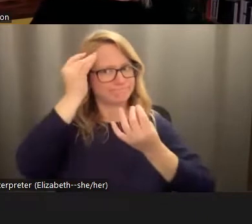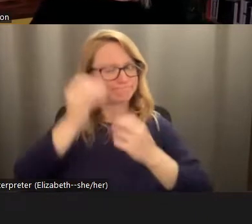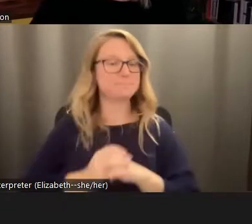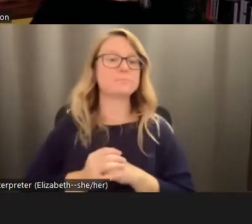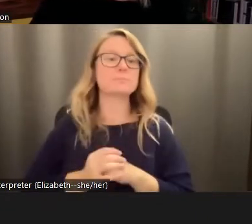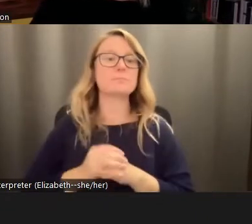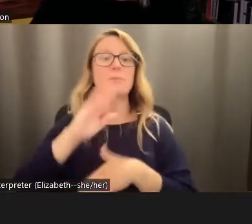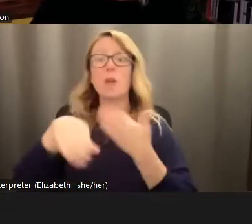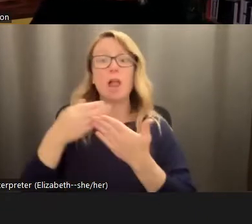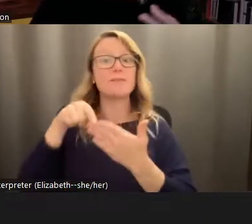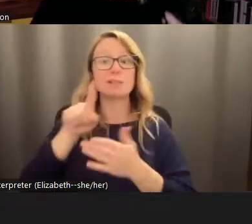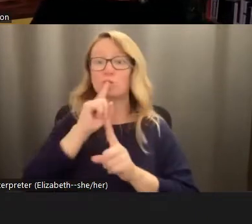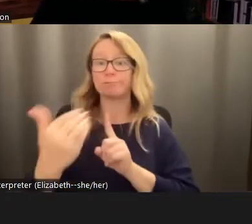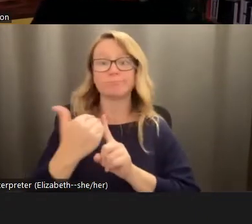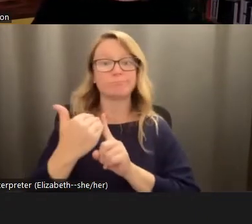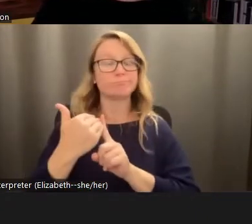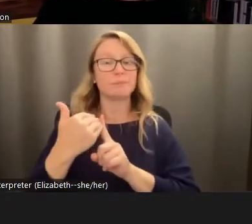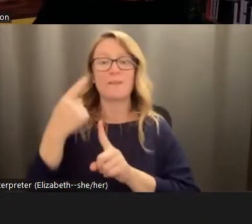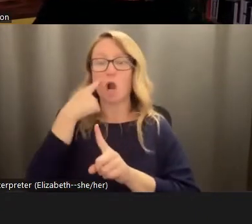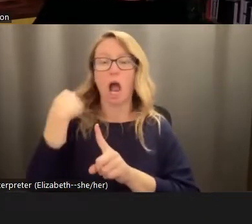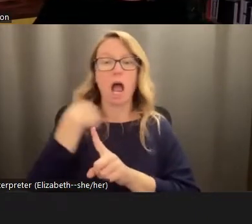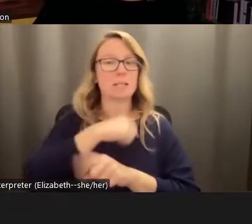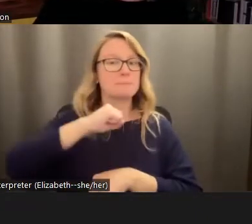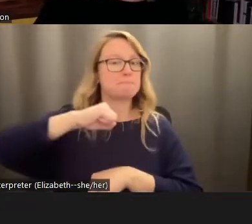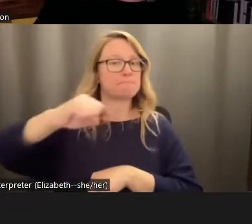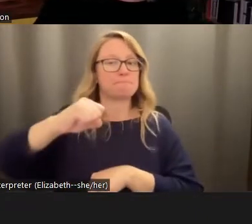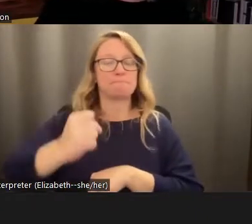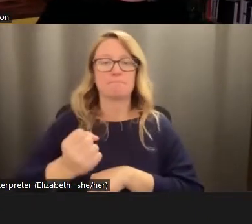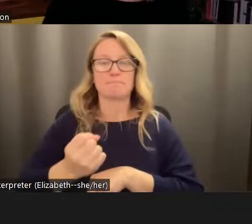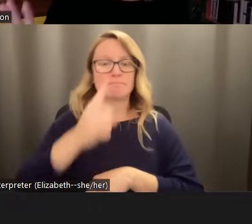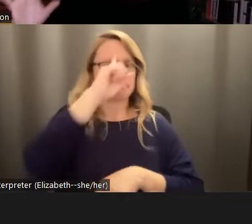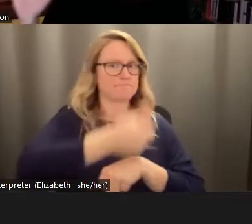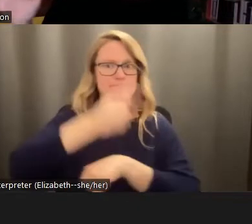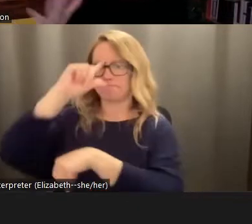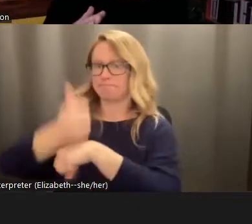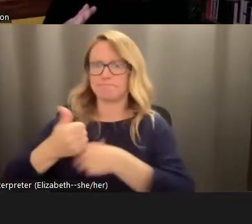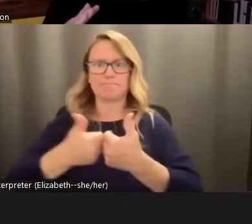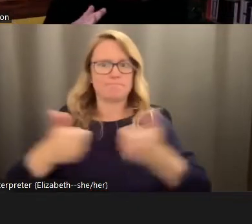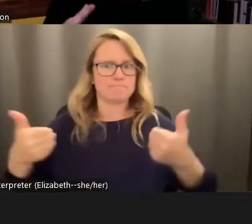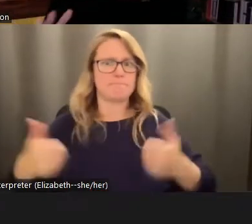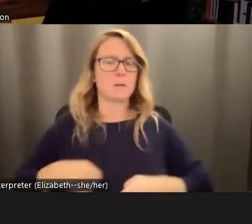this is a reminder to really resist those those binary mindsets that split our emotional response into mutually